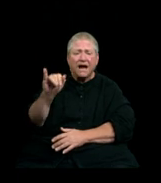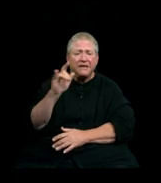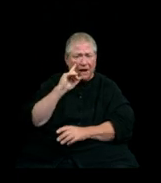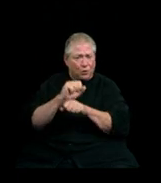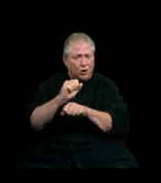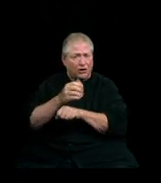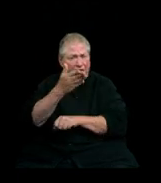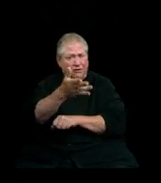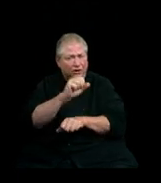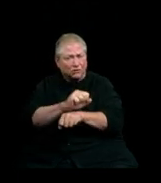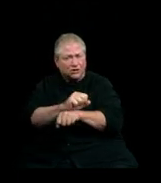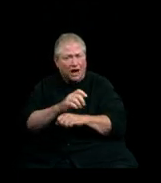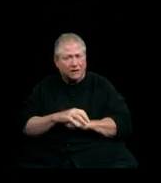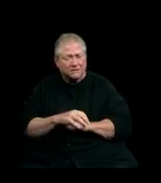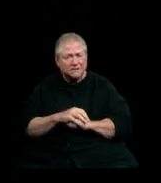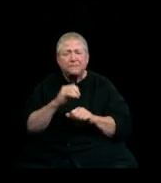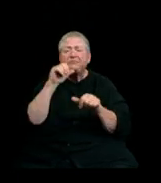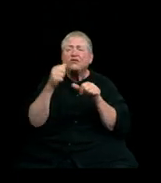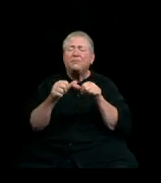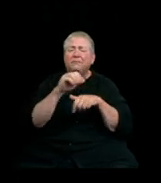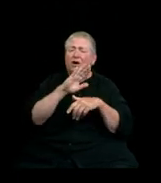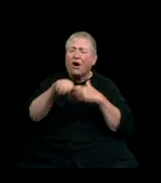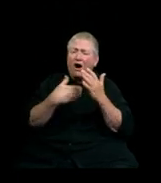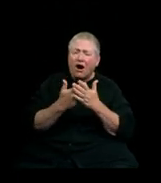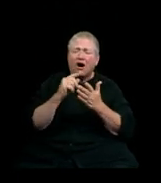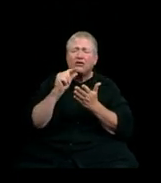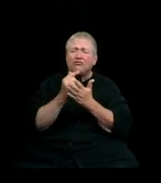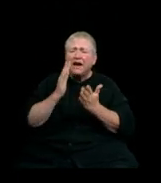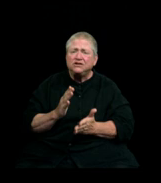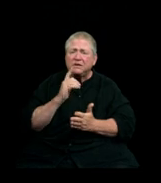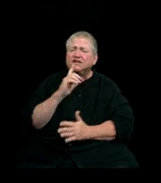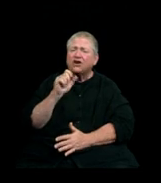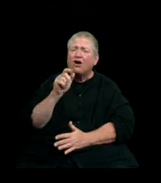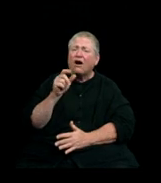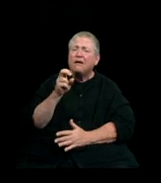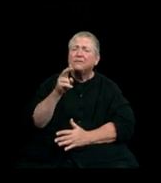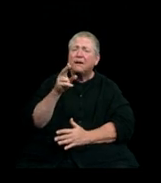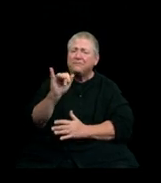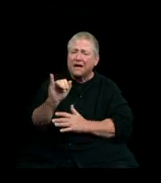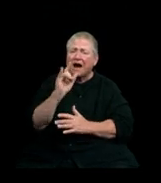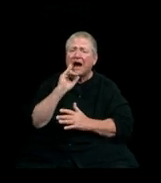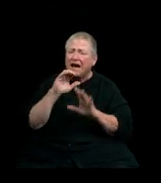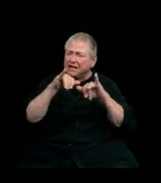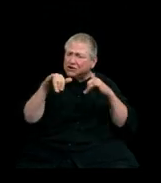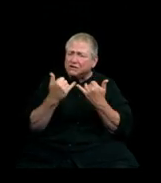Remember all graduates are Alumni Association members. This is your alumni association